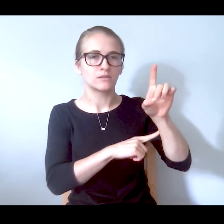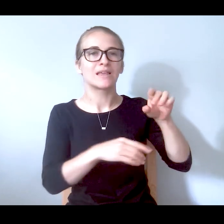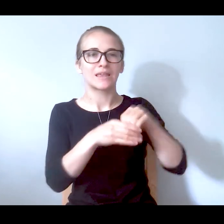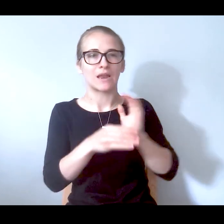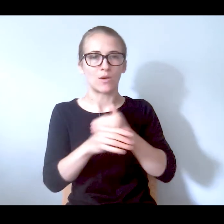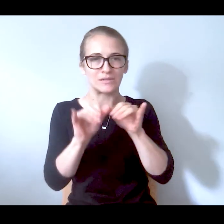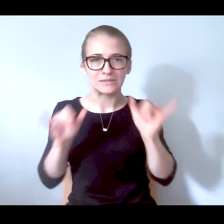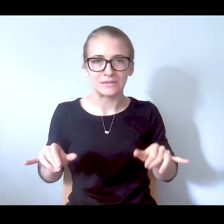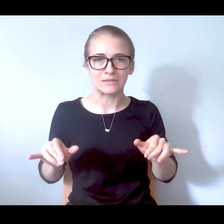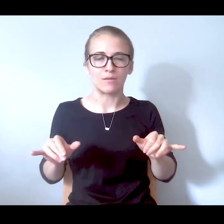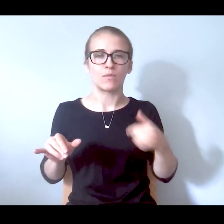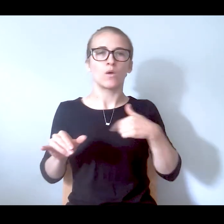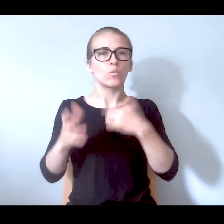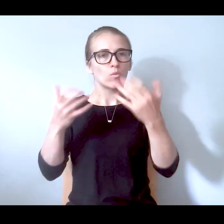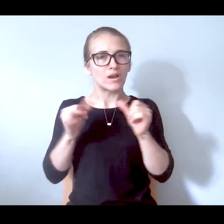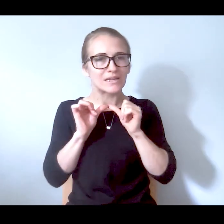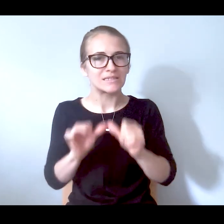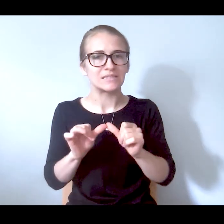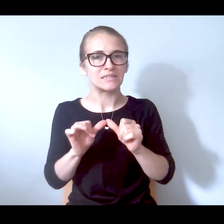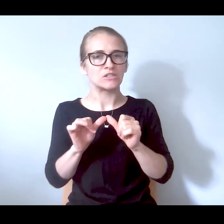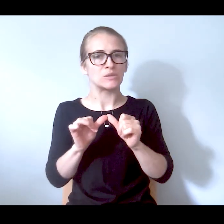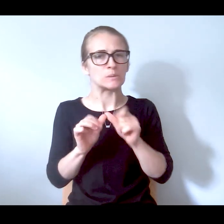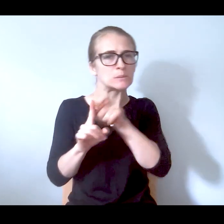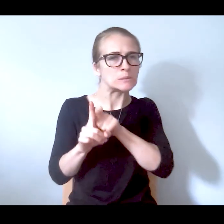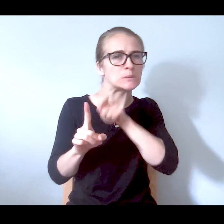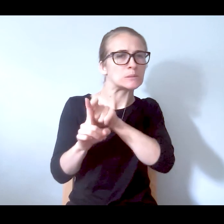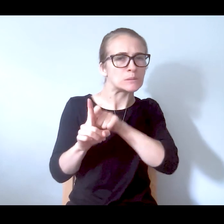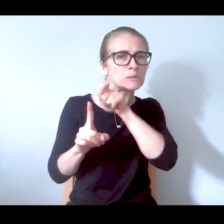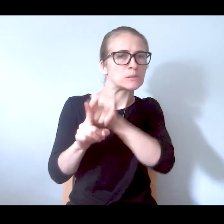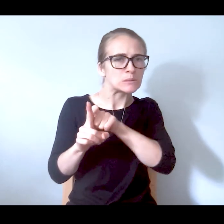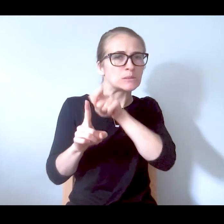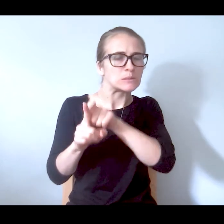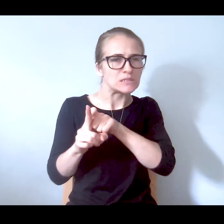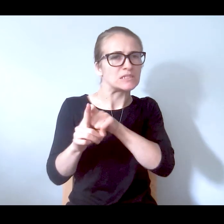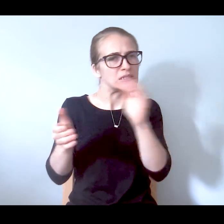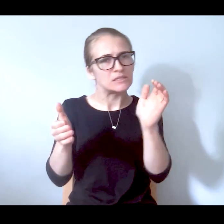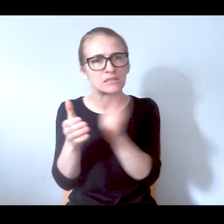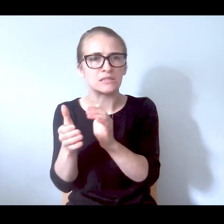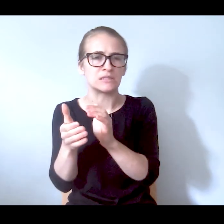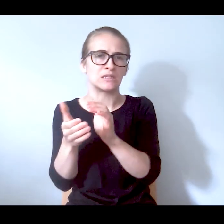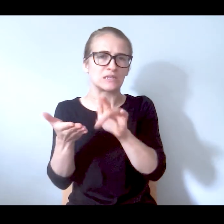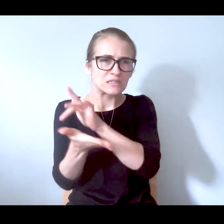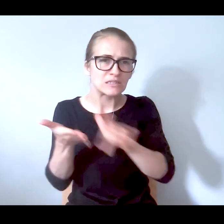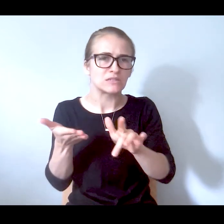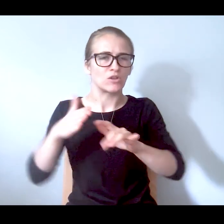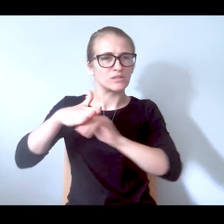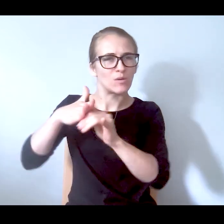city with the hopes that we keep chipping away at mayor Adams subway safety plan, keep trying to